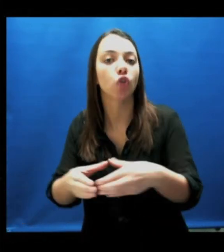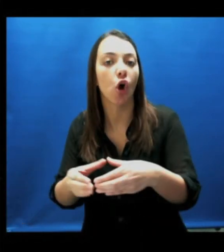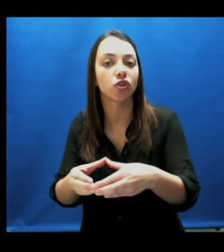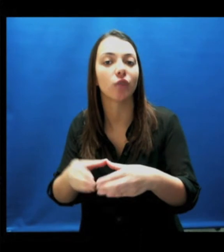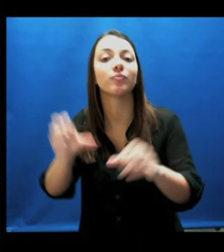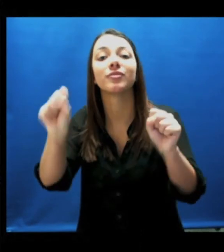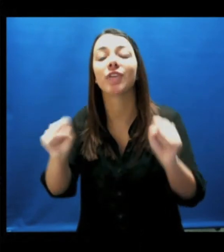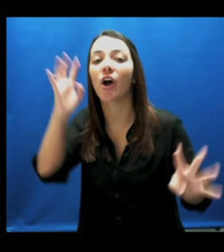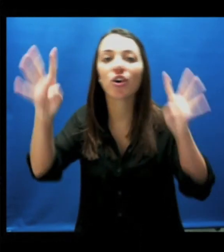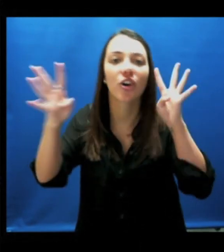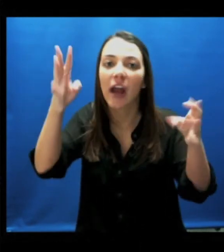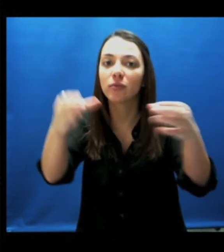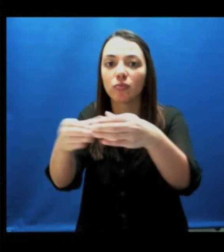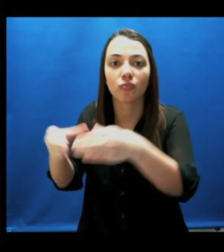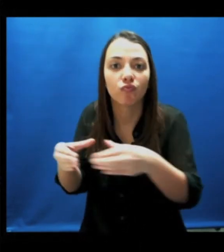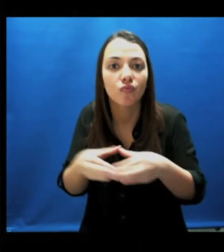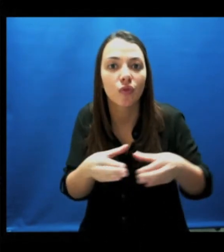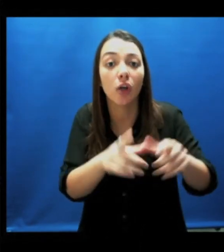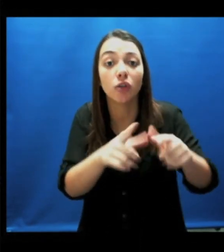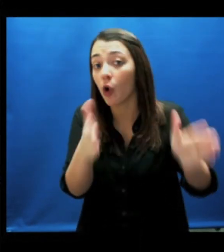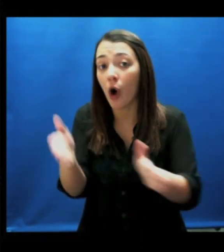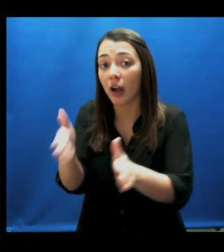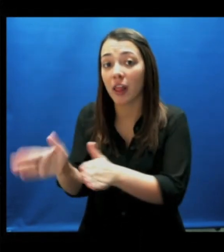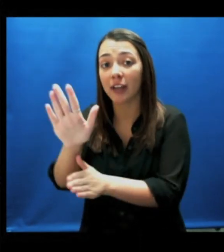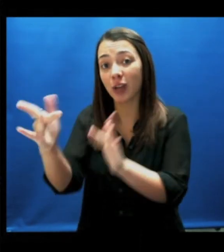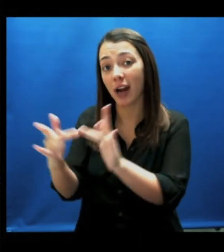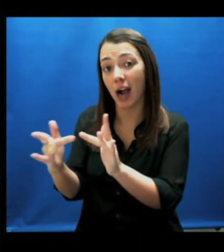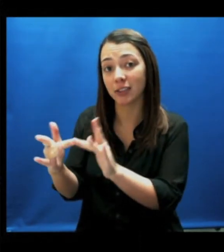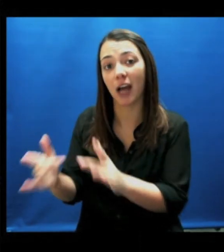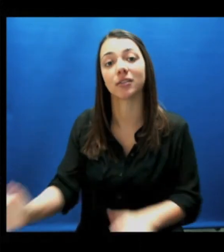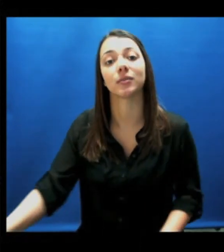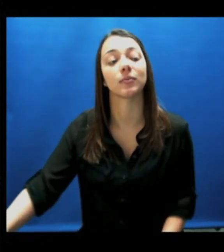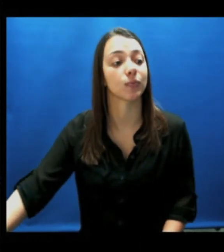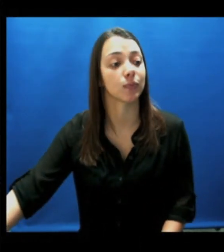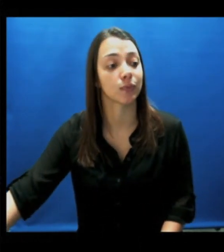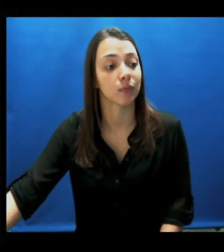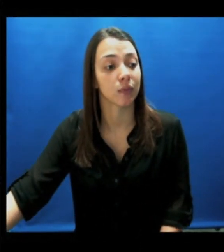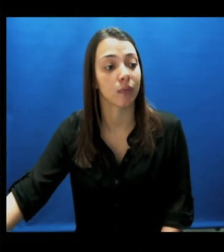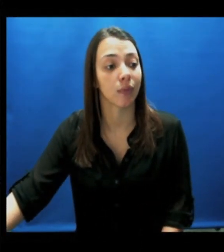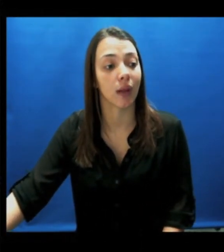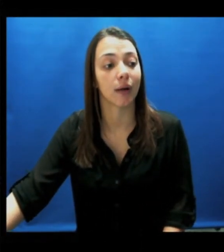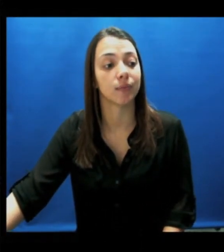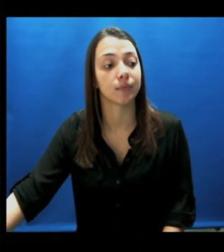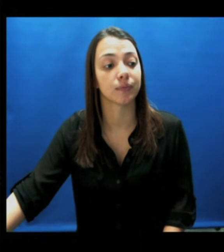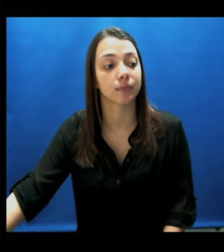"Circles" is where you can create circles to help organize your contacts